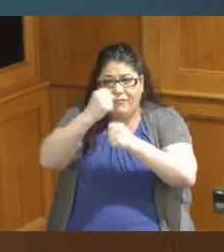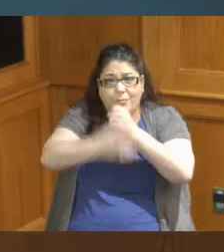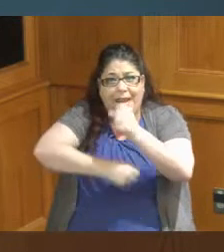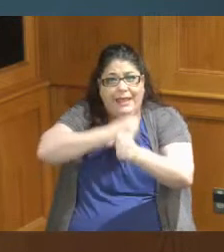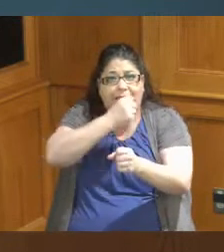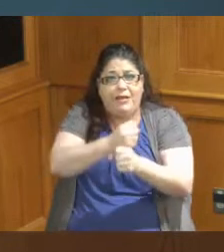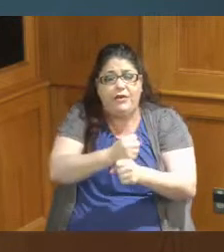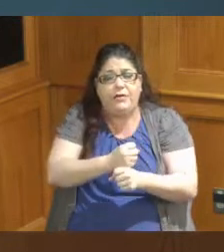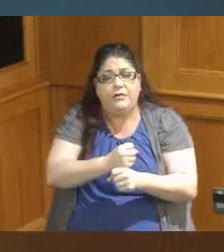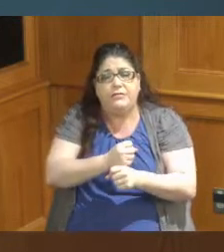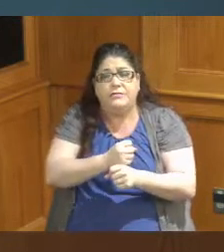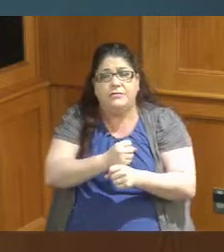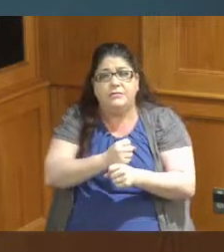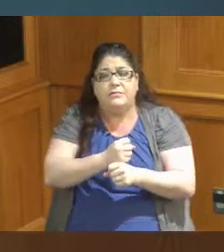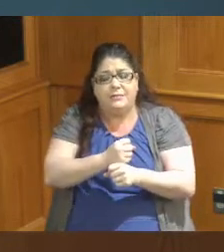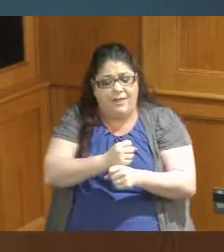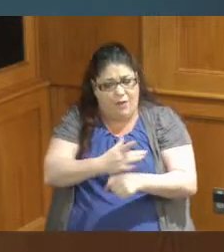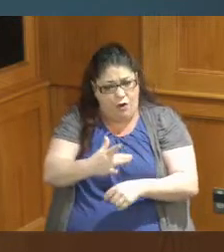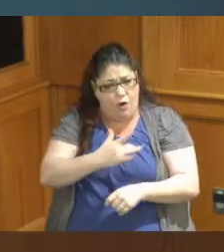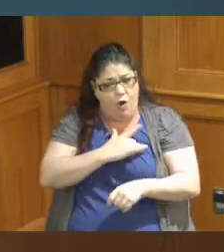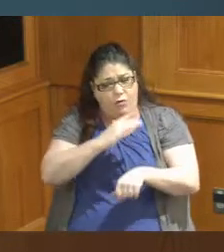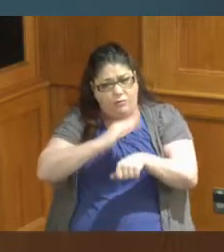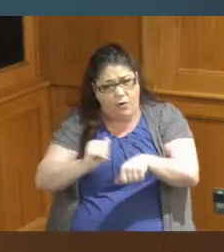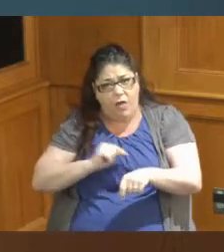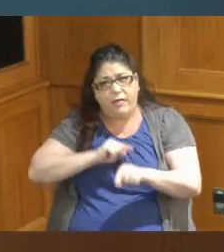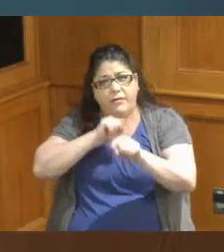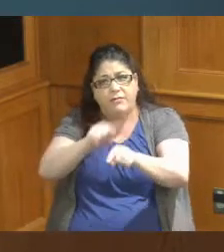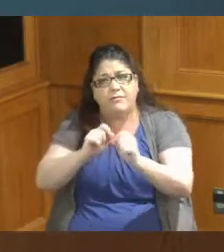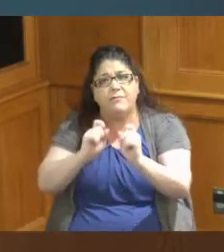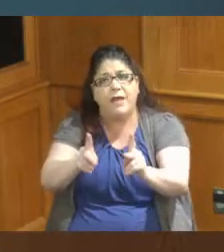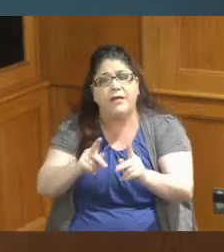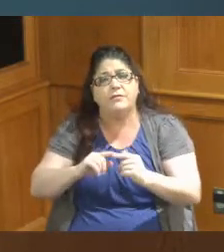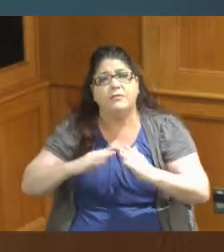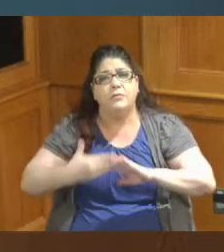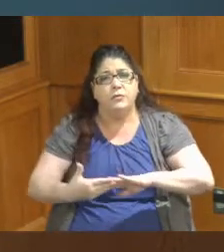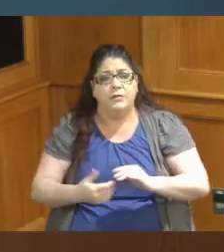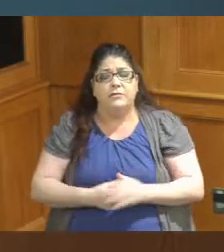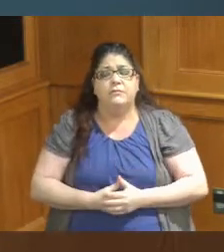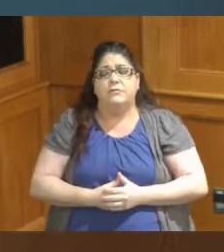as their way and they're calling to give back to the community so we're very very excited to have